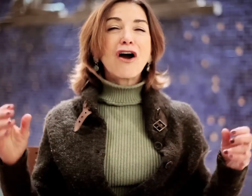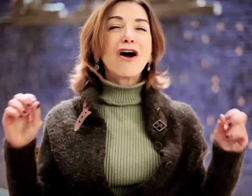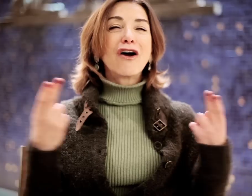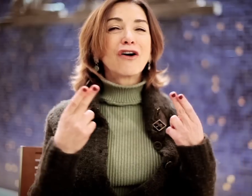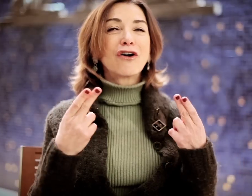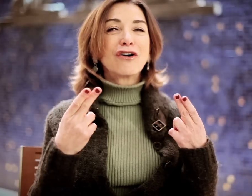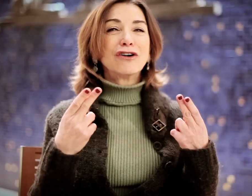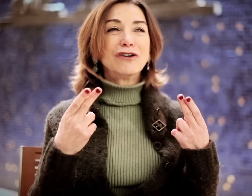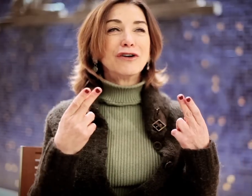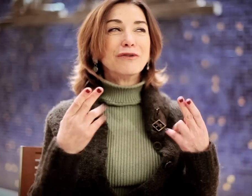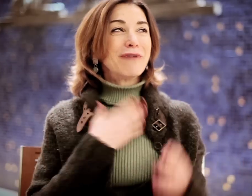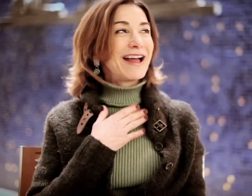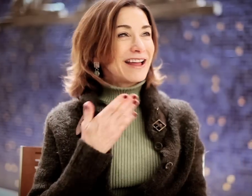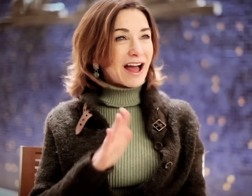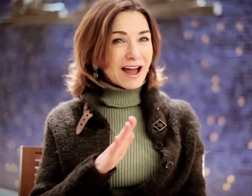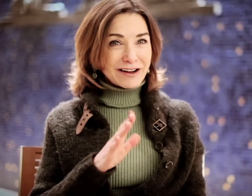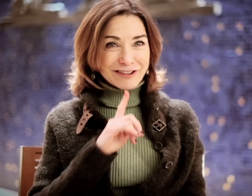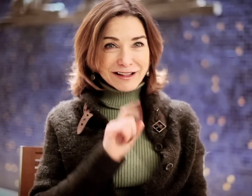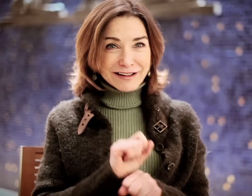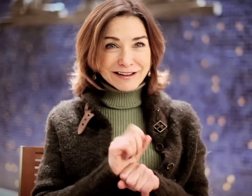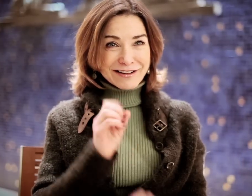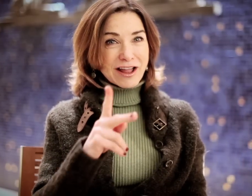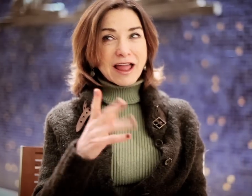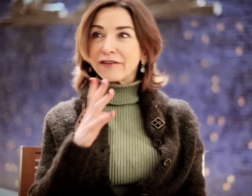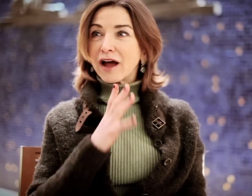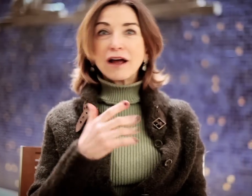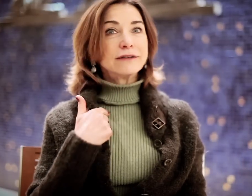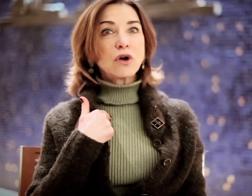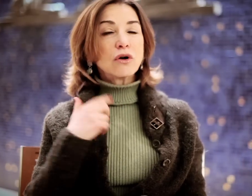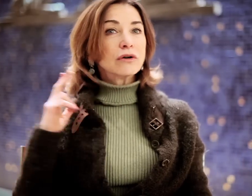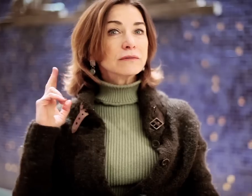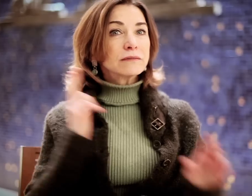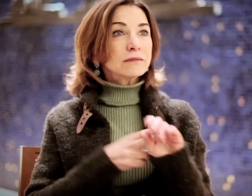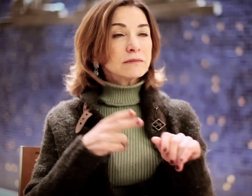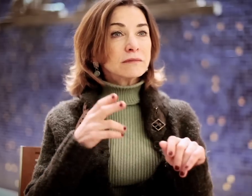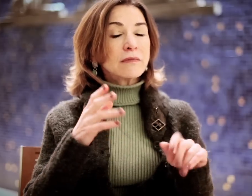My reaction was, "Oh, my god, really? This is happening? Okay, fine." So I joined them--